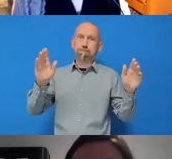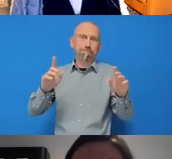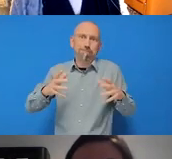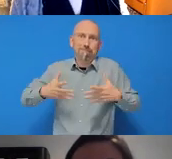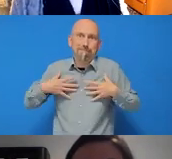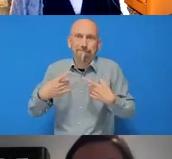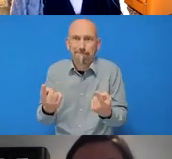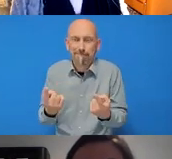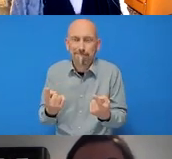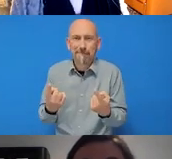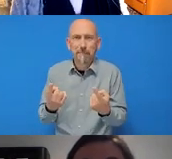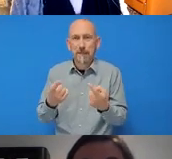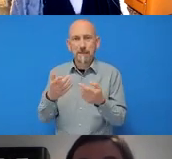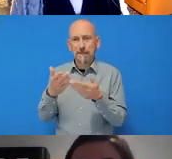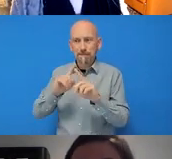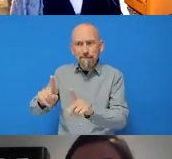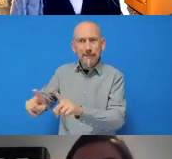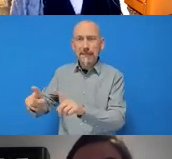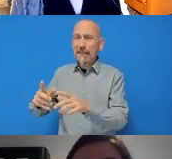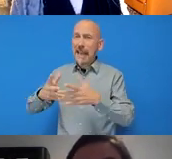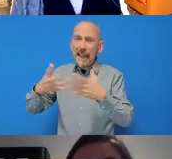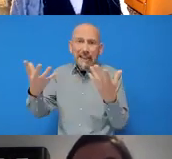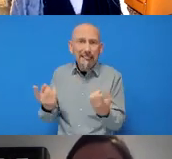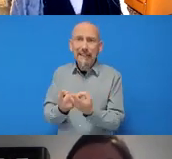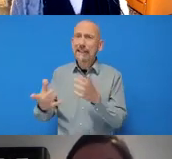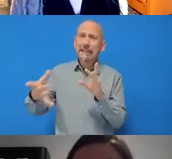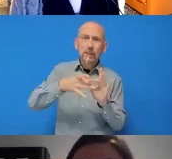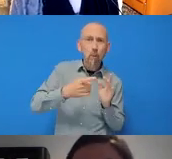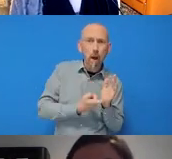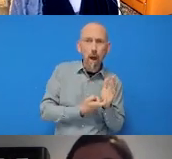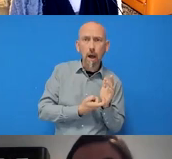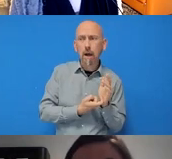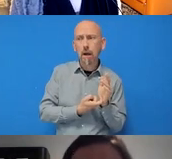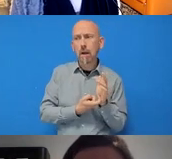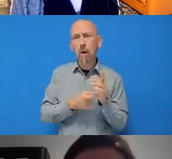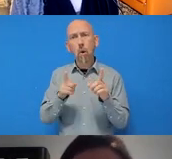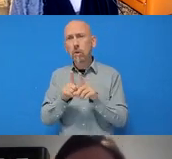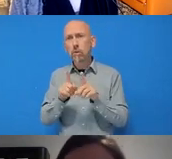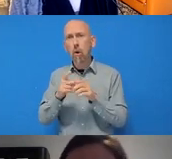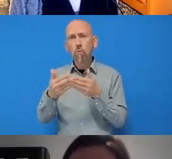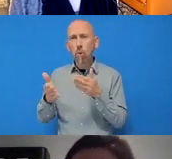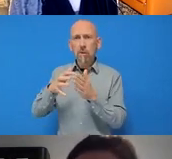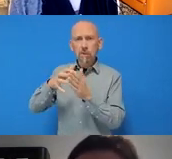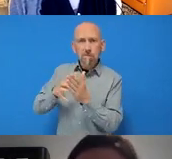do with R but also data, research and coding more generally, as you saw today this one was